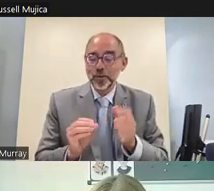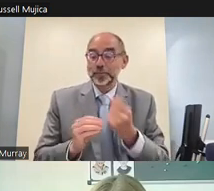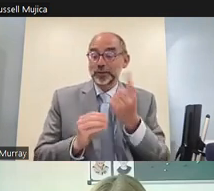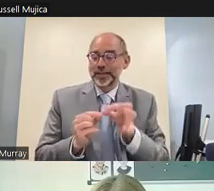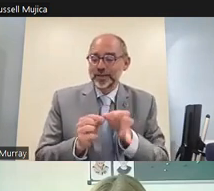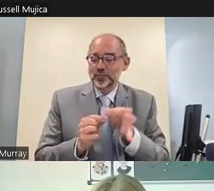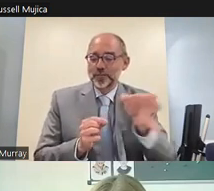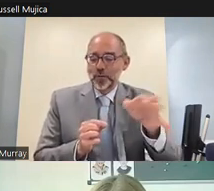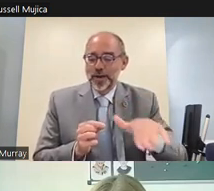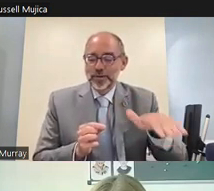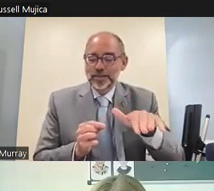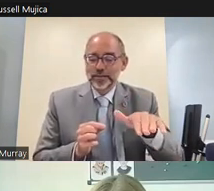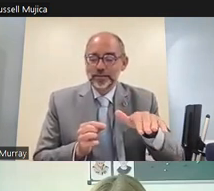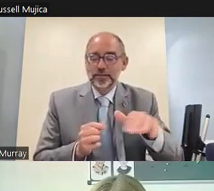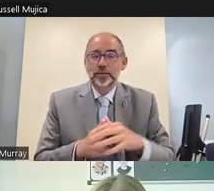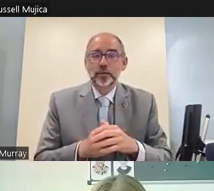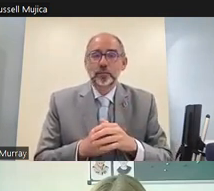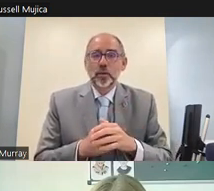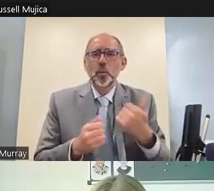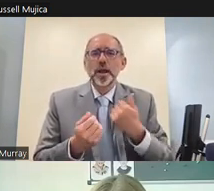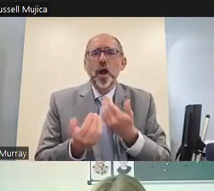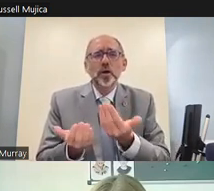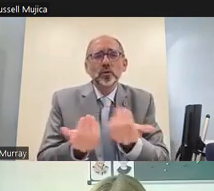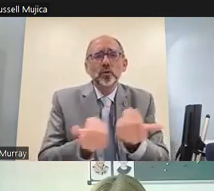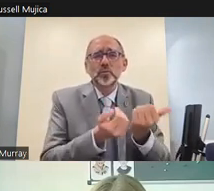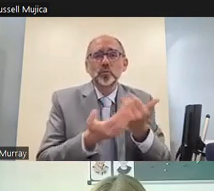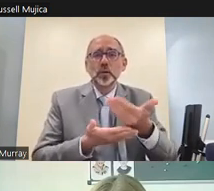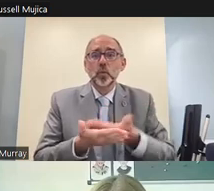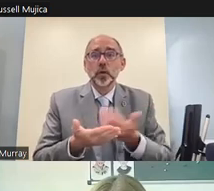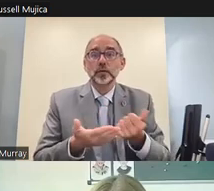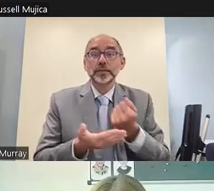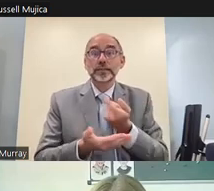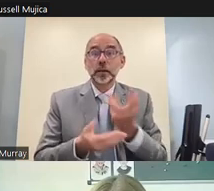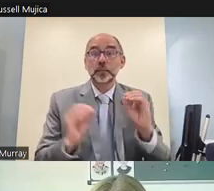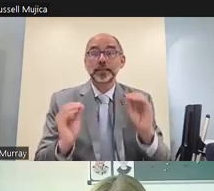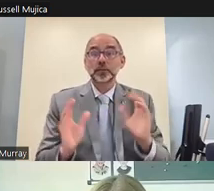some teachers it's worth noting went to heroic efforts with reports from indonesia of teachers